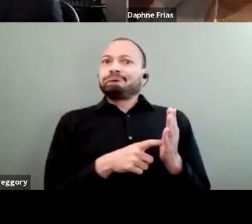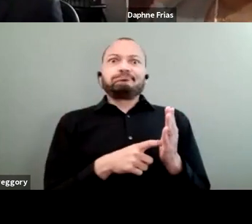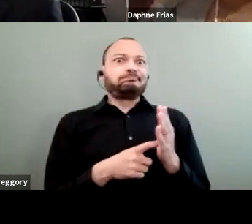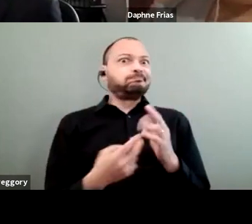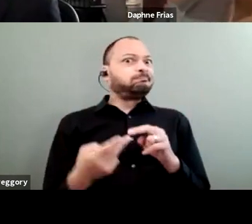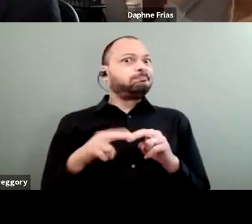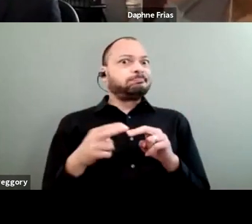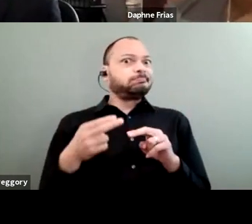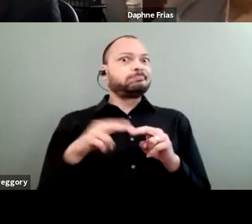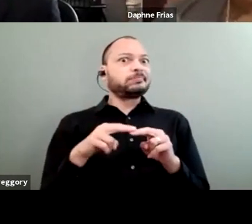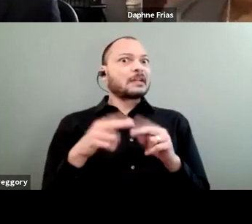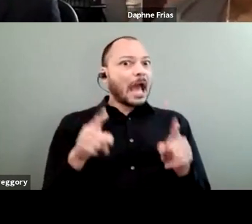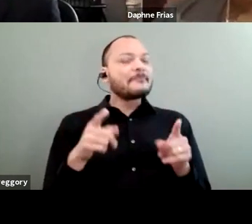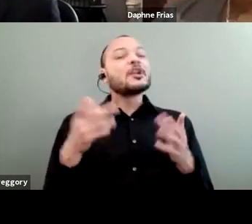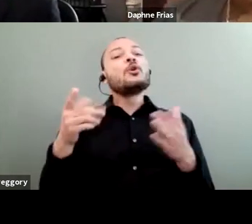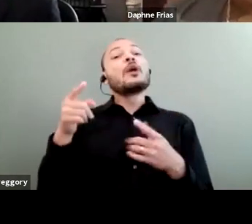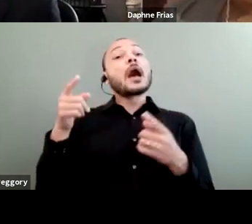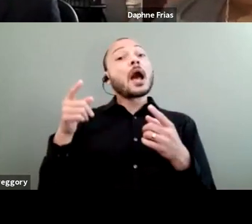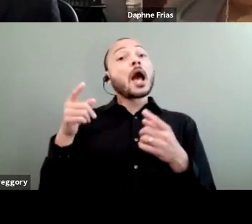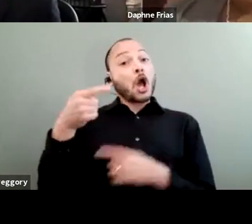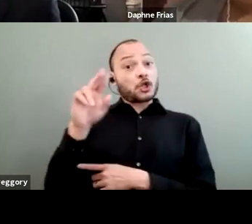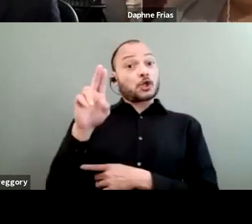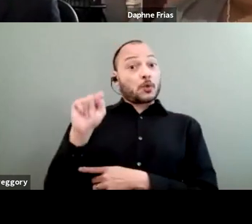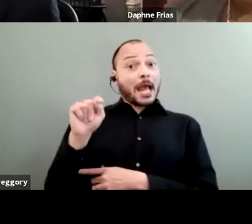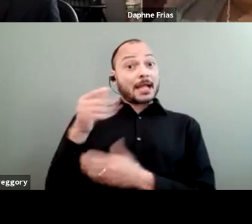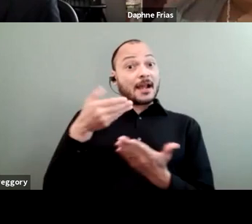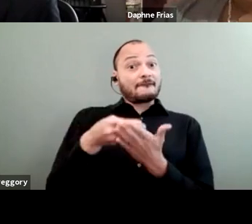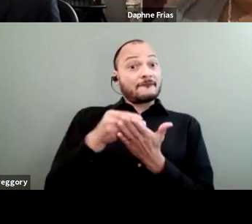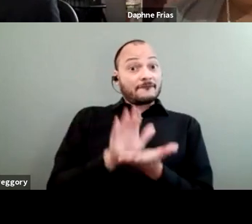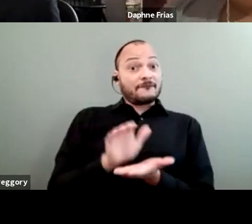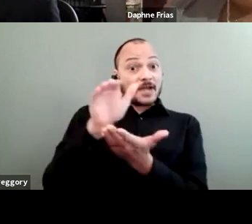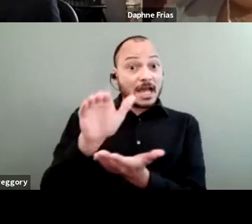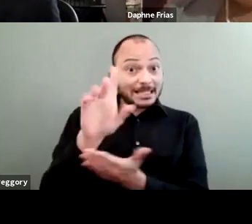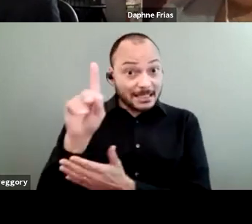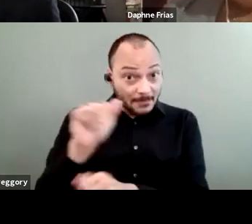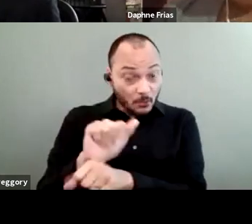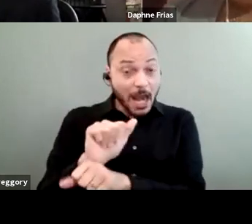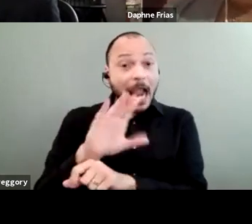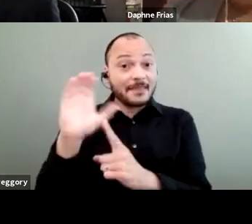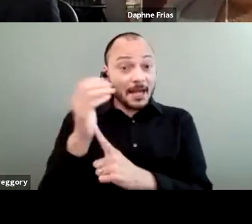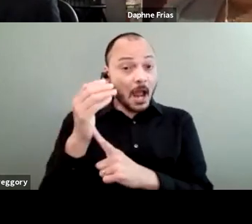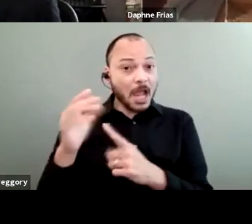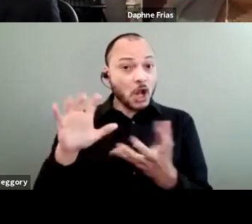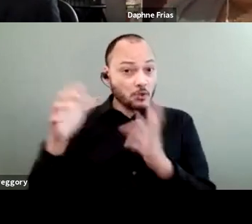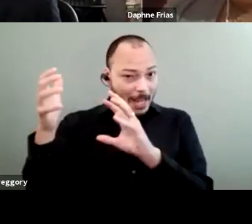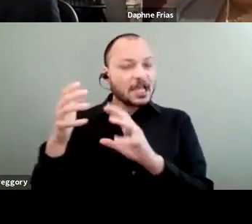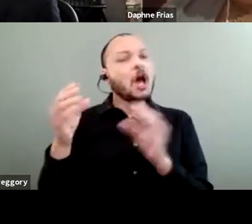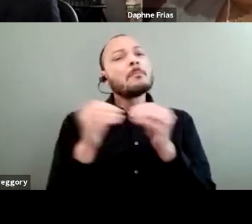when grants do fund disability work and the climate crisis, it's more about able-bodied individuals going